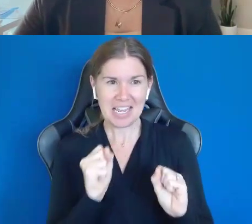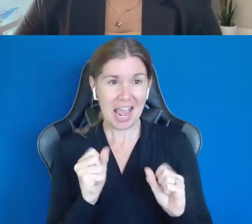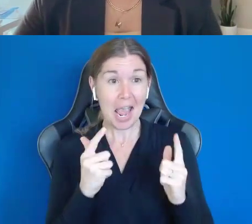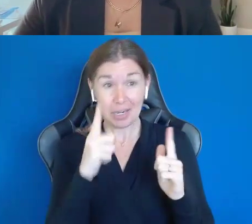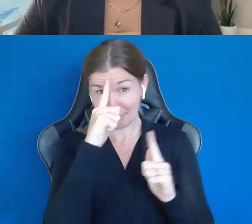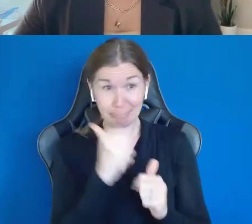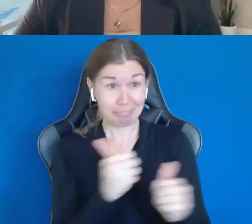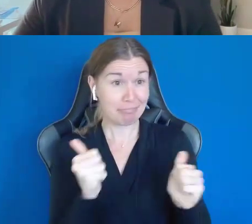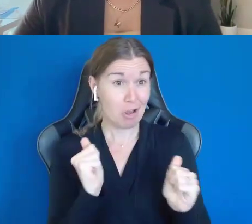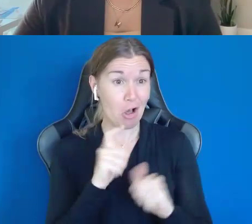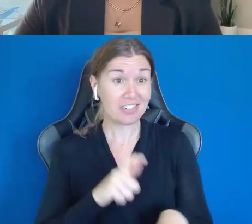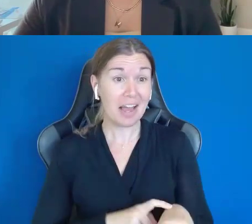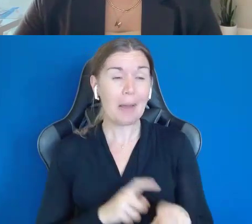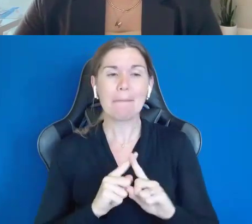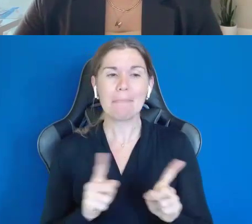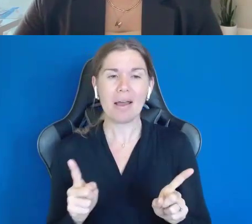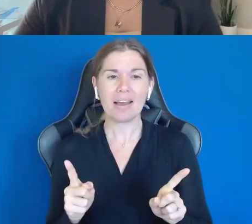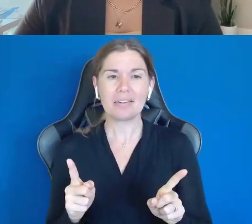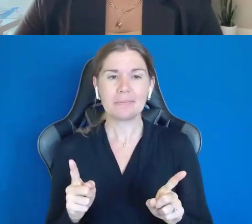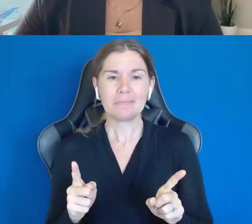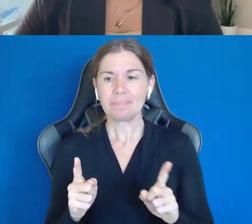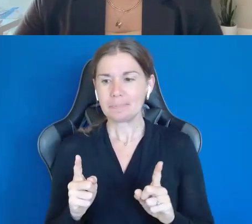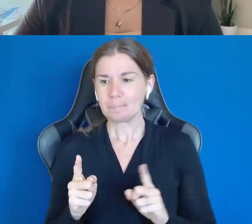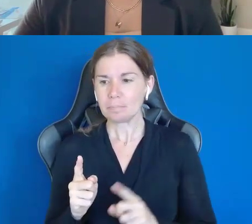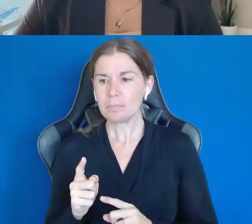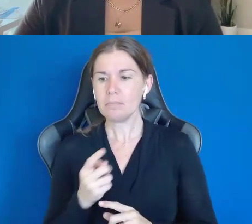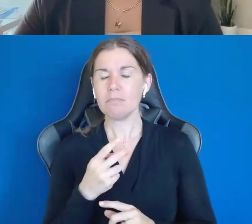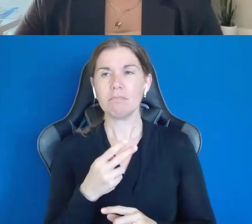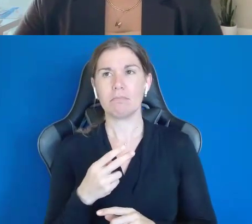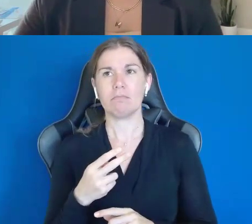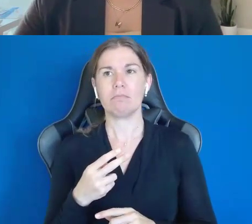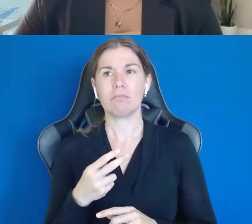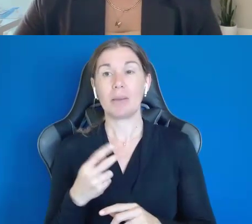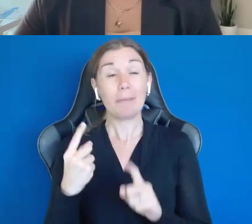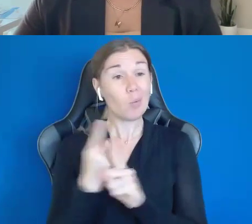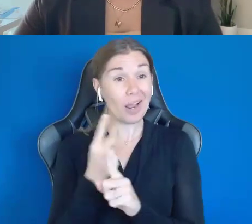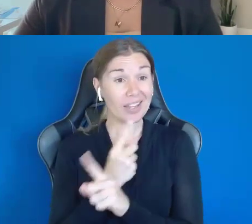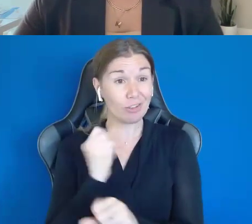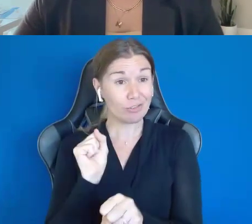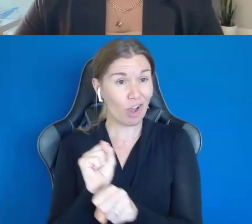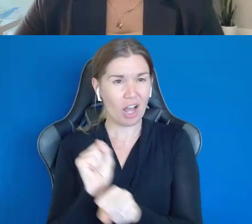But he wouldn't have a lot of those leeways in regular wage employment, you know, for